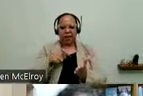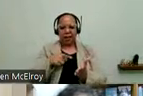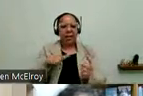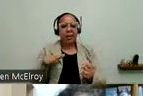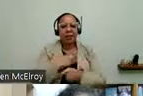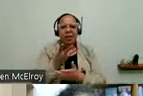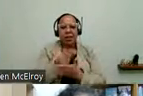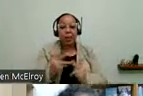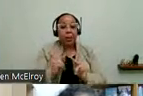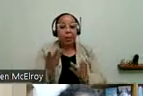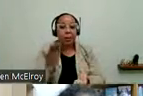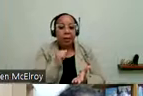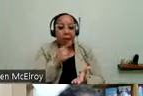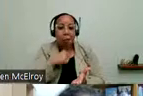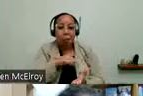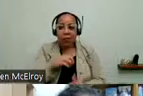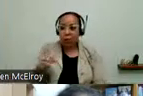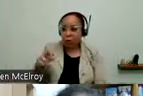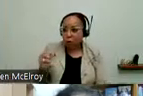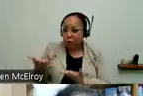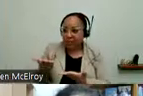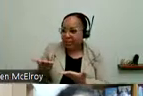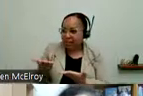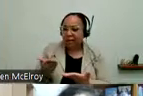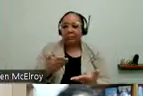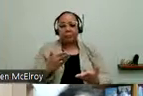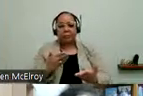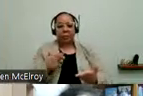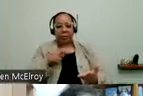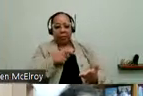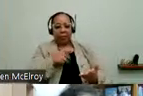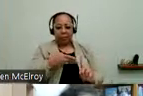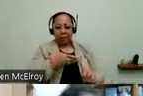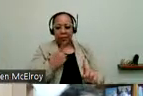people may not qualify for DORS services. Or need just a few hours.